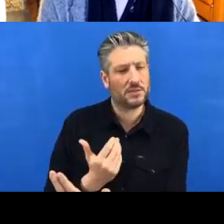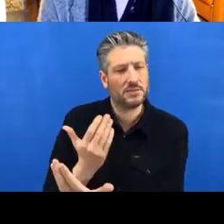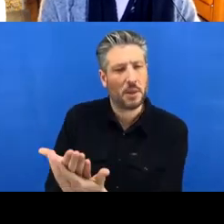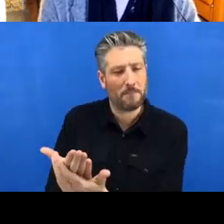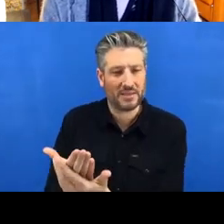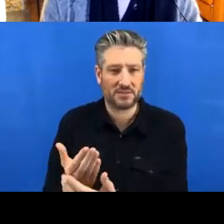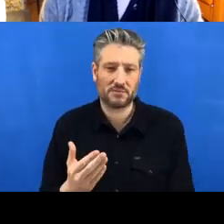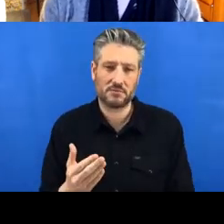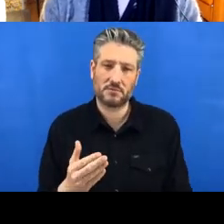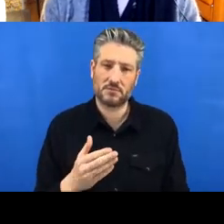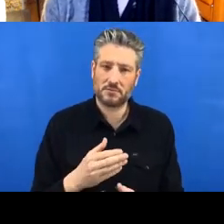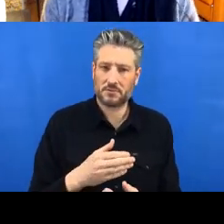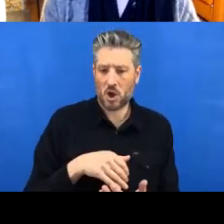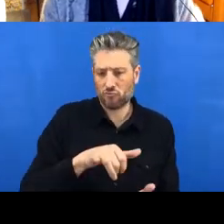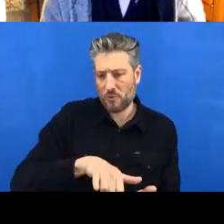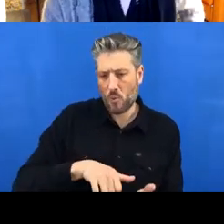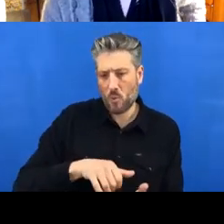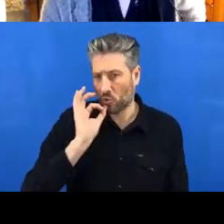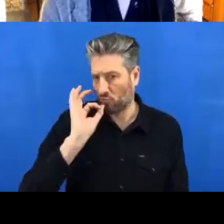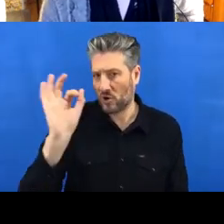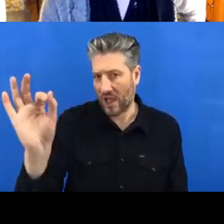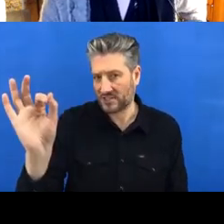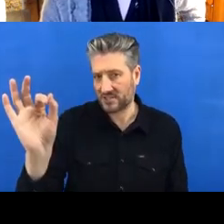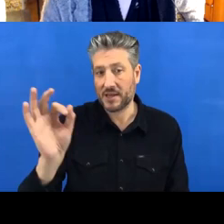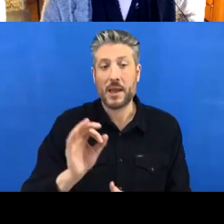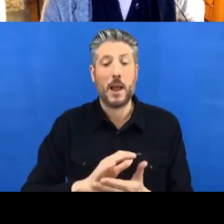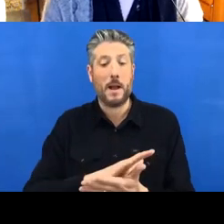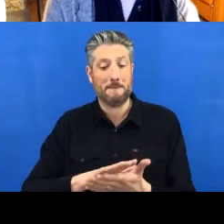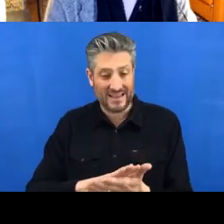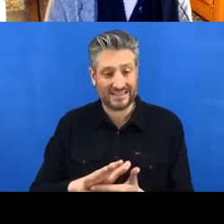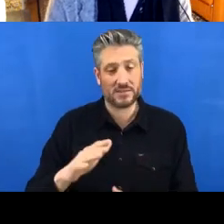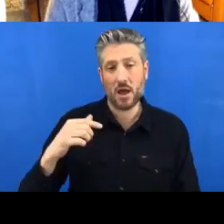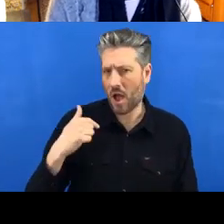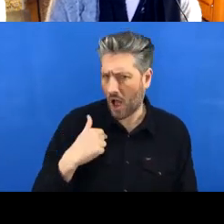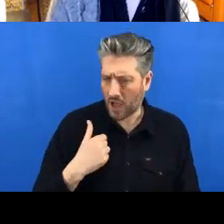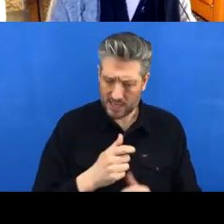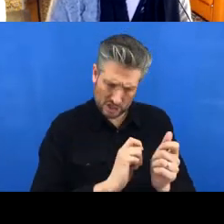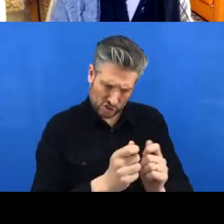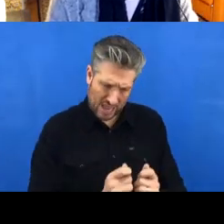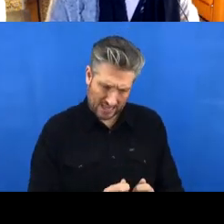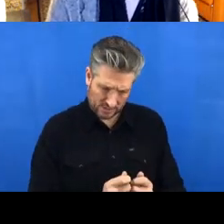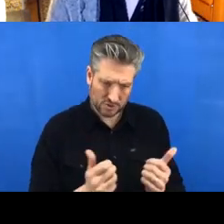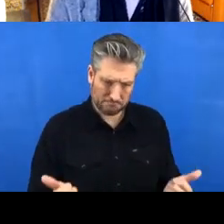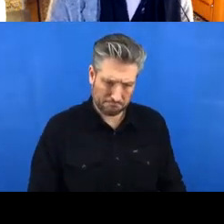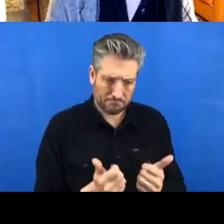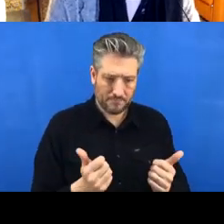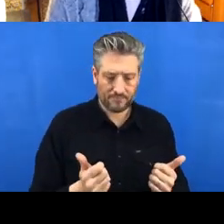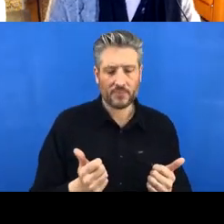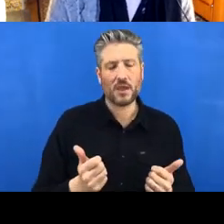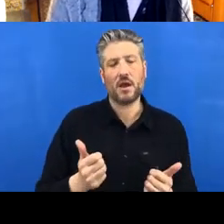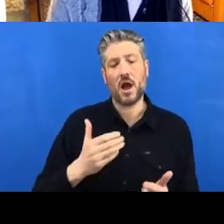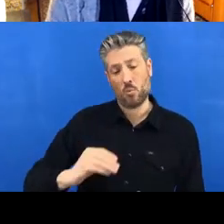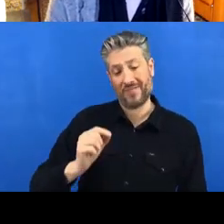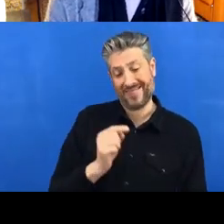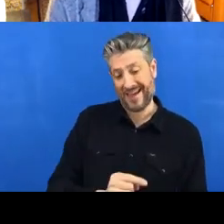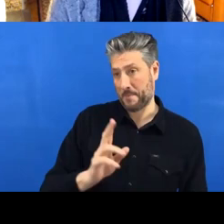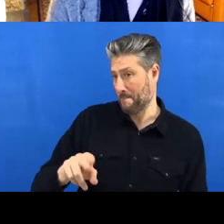that you are suggesting your change to the original version of the repository or the file.